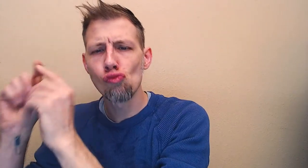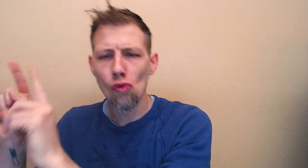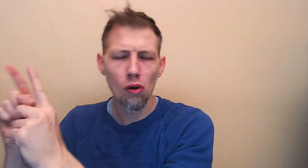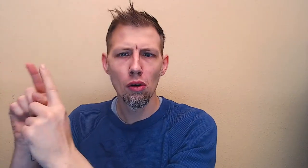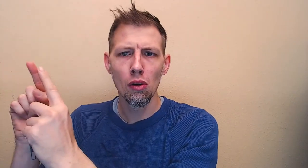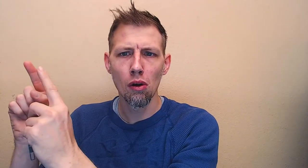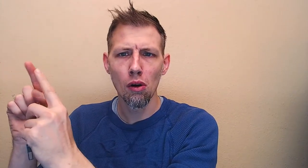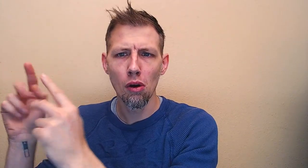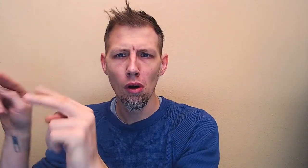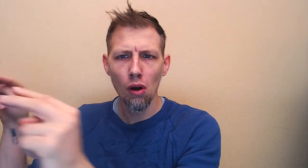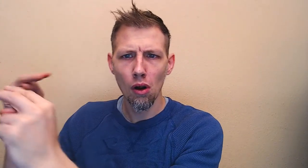(gasp)